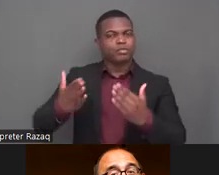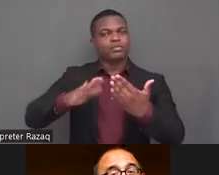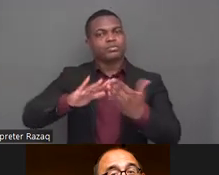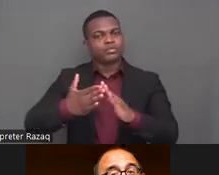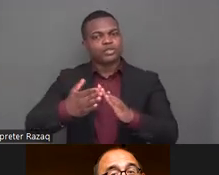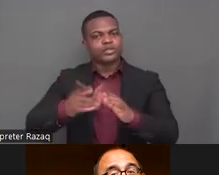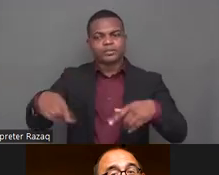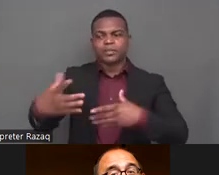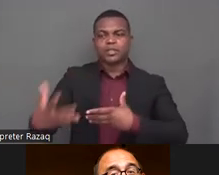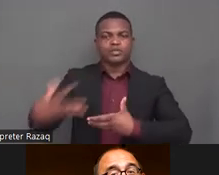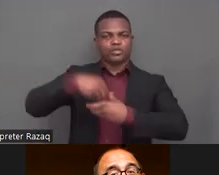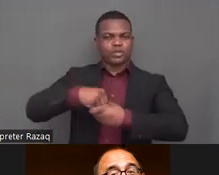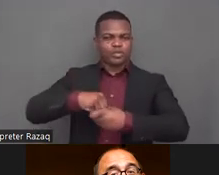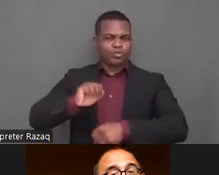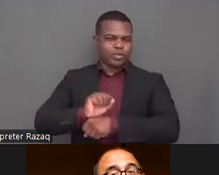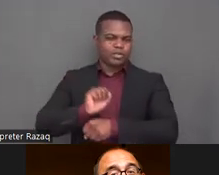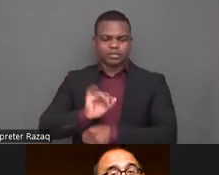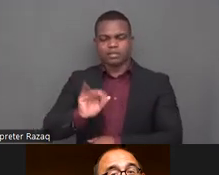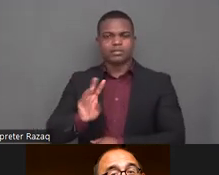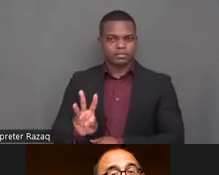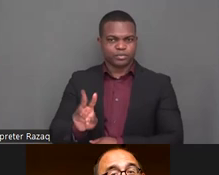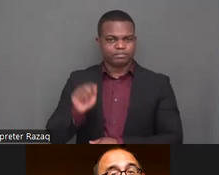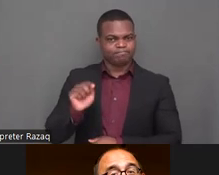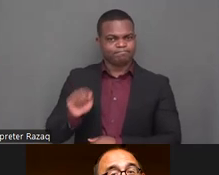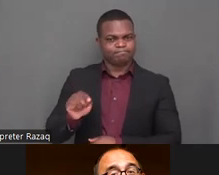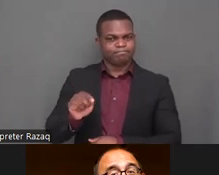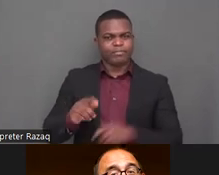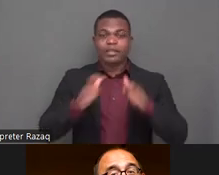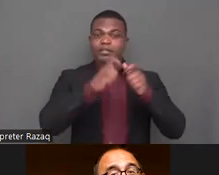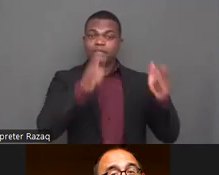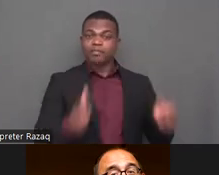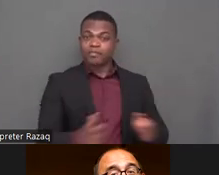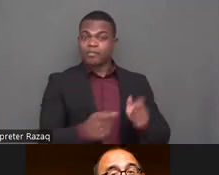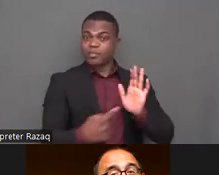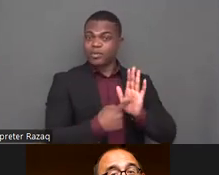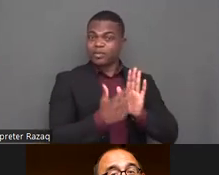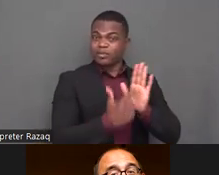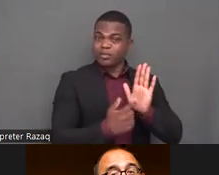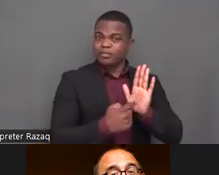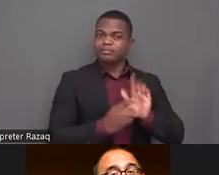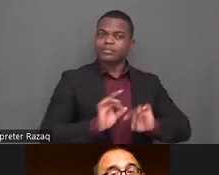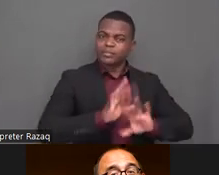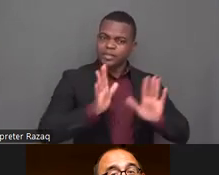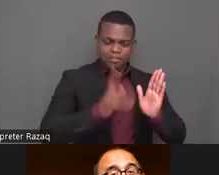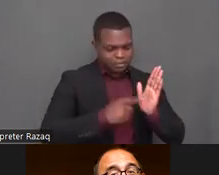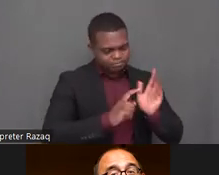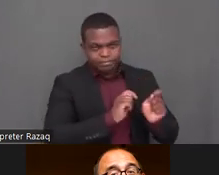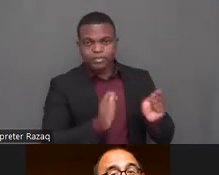however what we have seen in communities is that the legal barriers that tina is is talking about